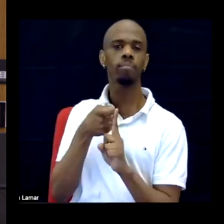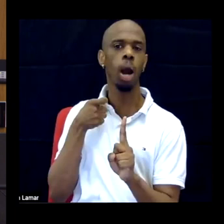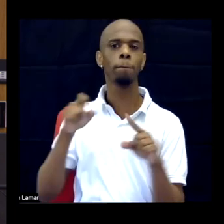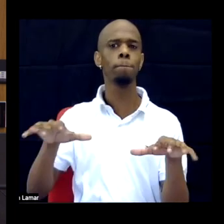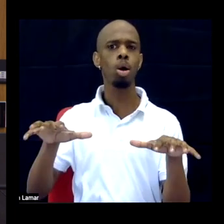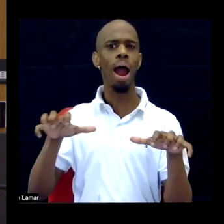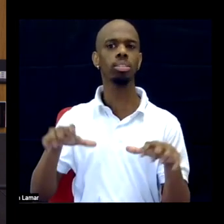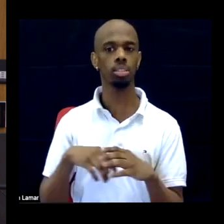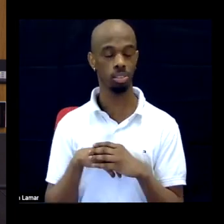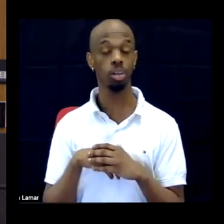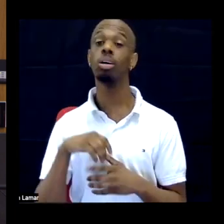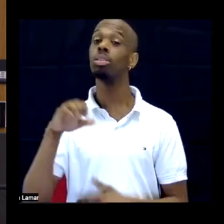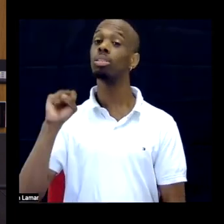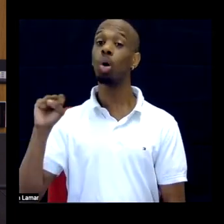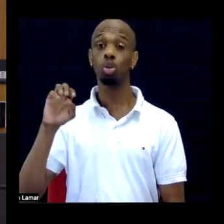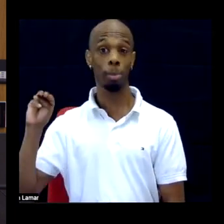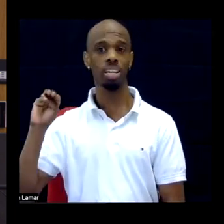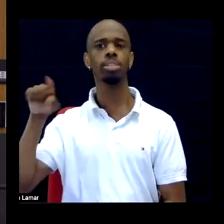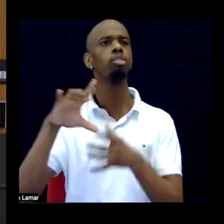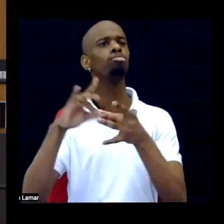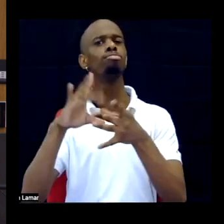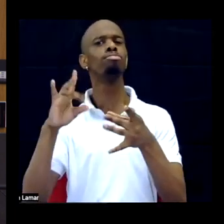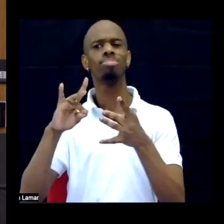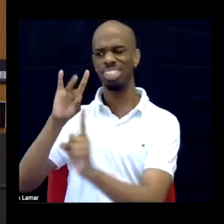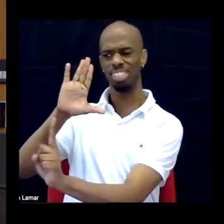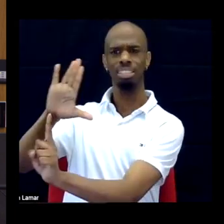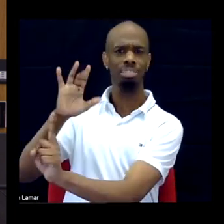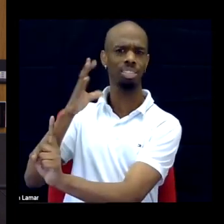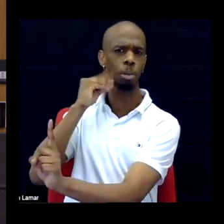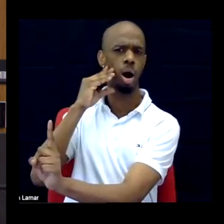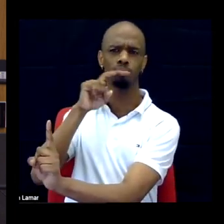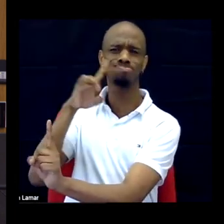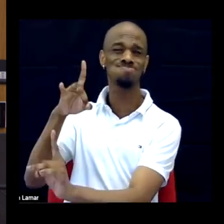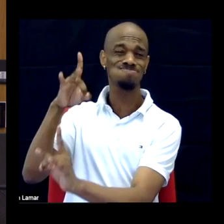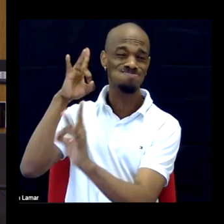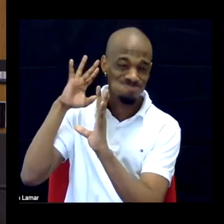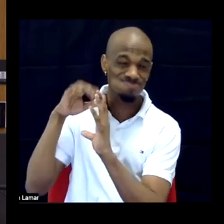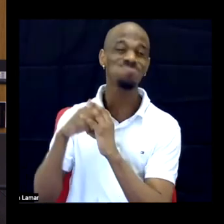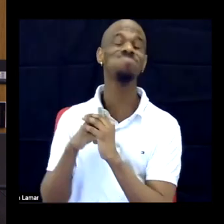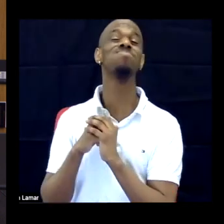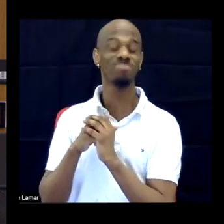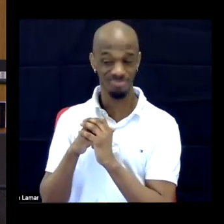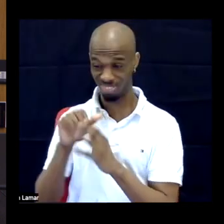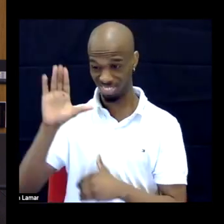media folks say tragedy akin to death.